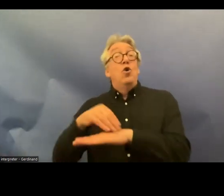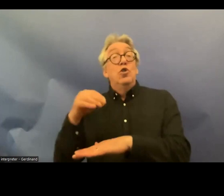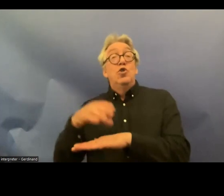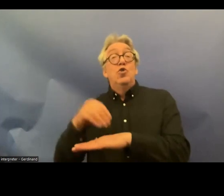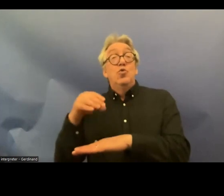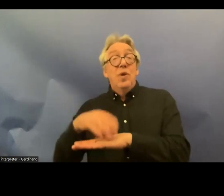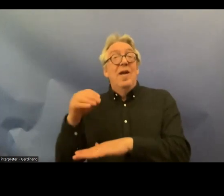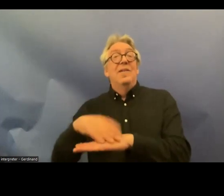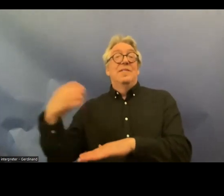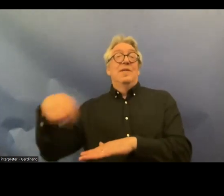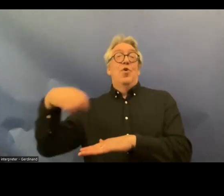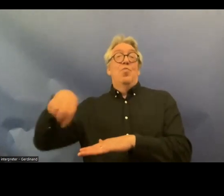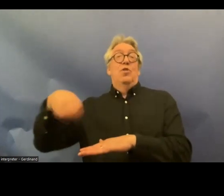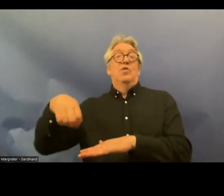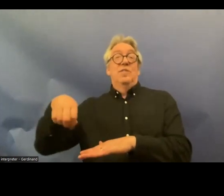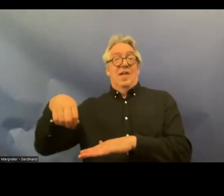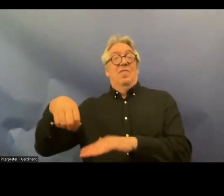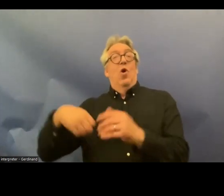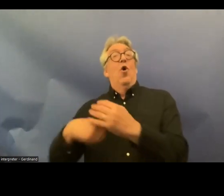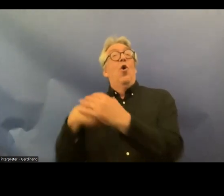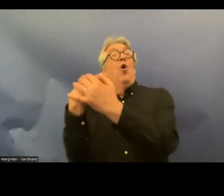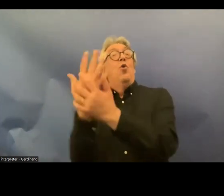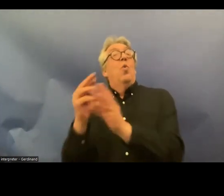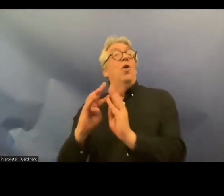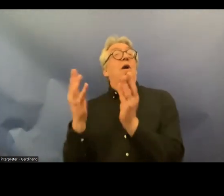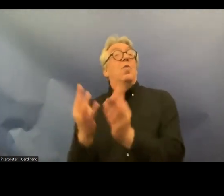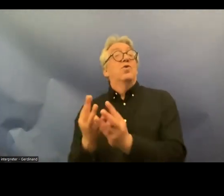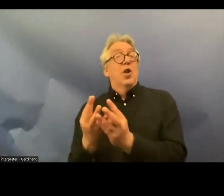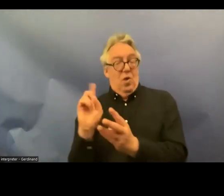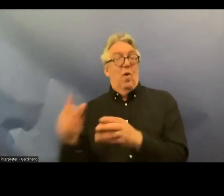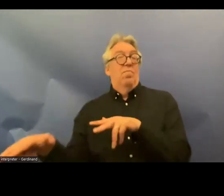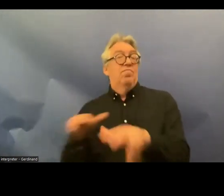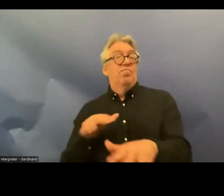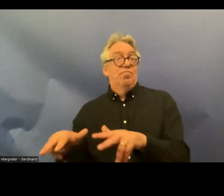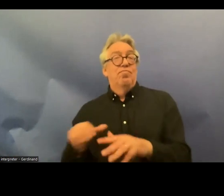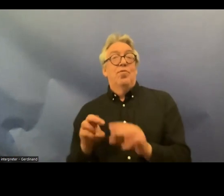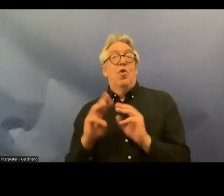presidency of the Nordic Council and uh I shall close the meeting